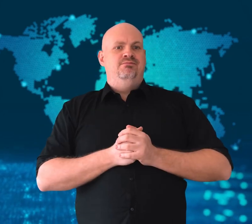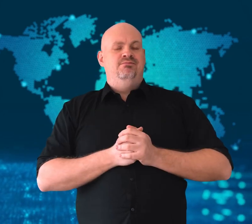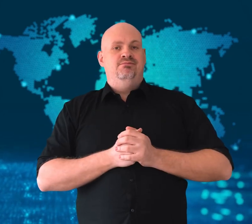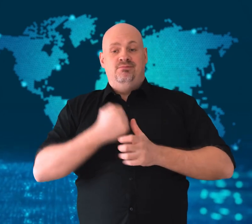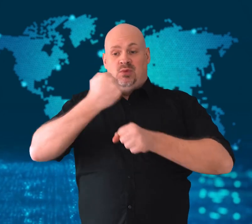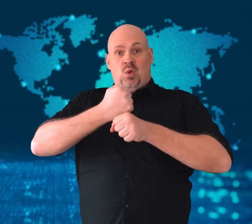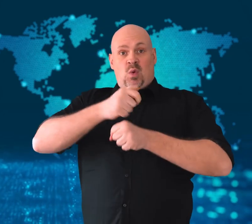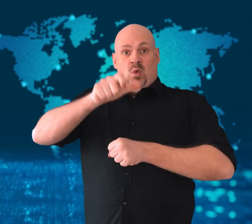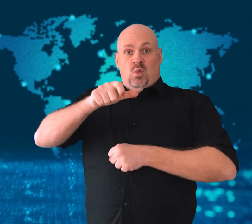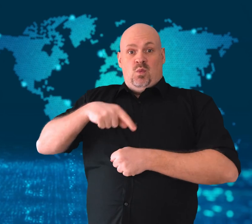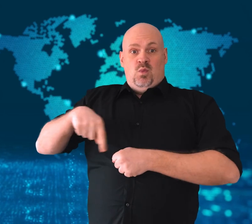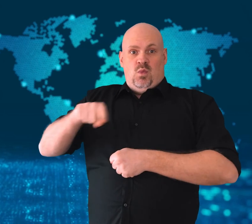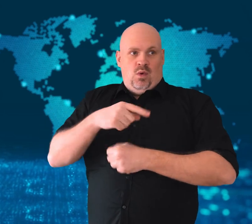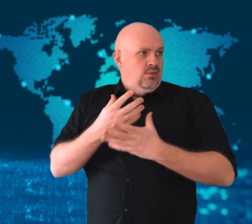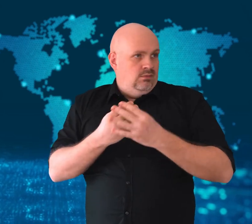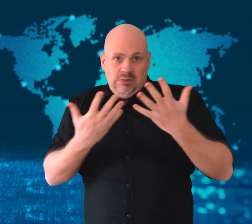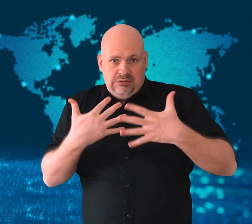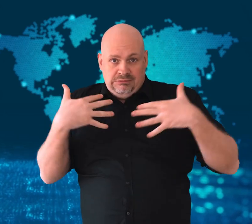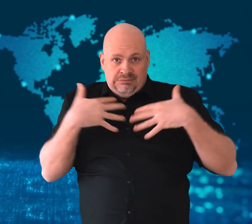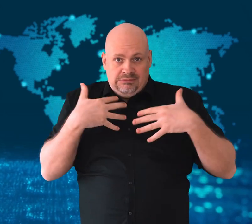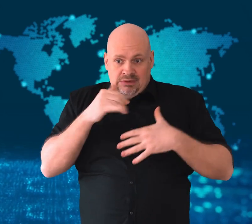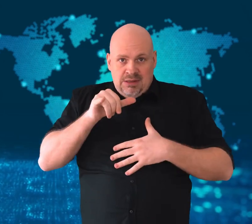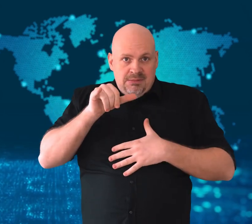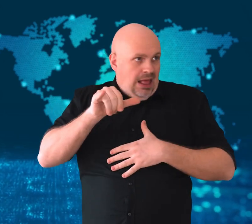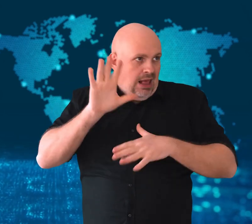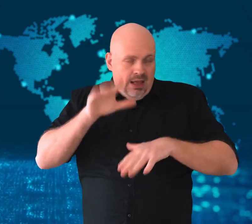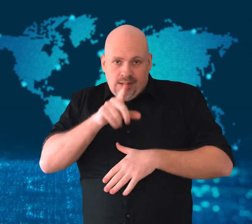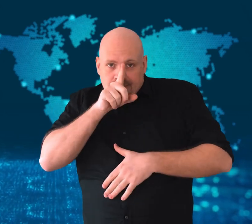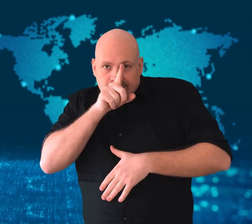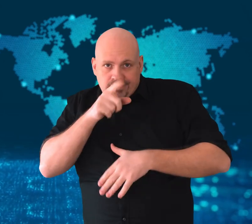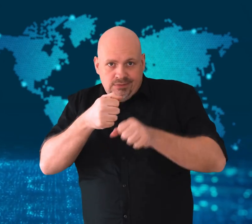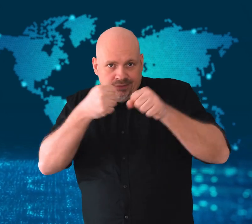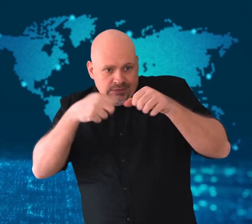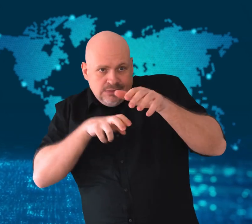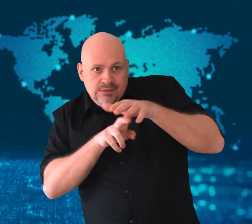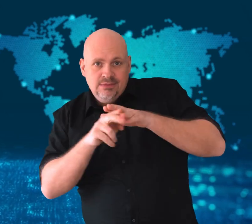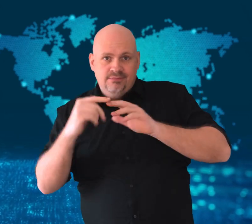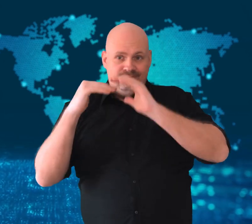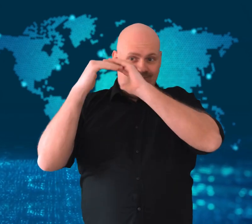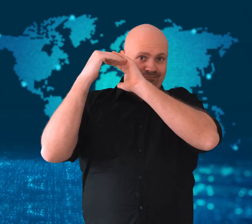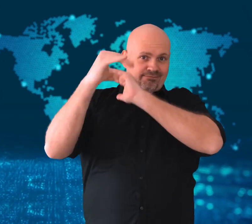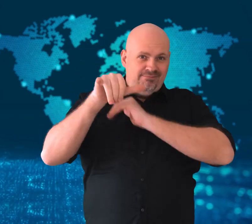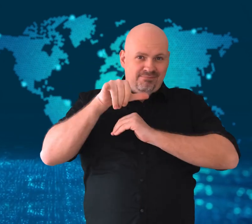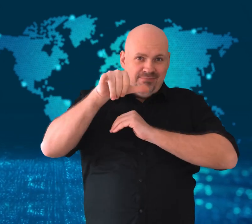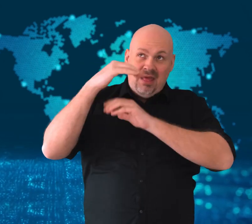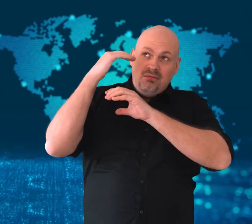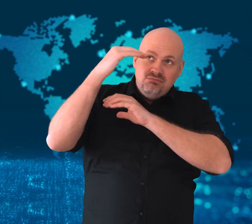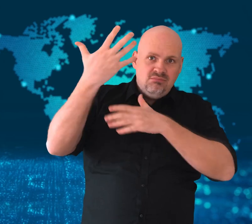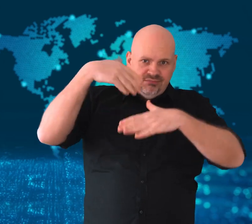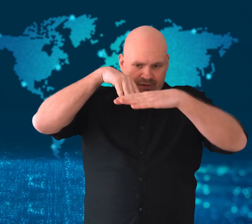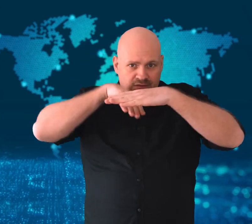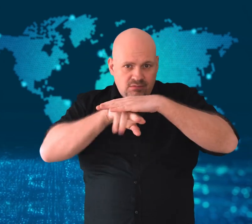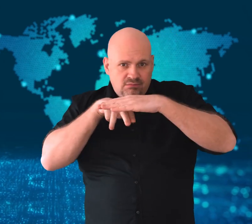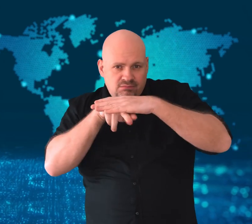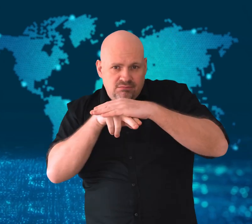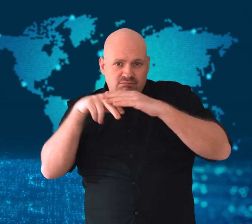The frightened employees have been found hiding in planes’ ceilings